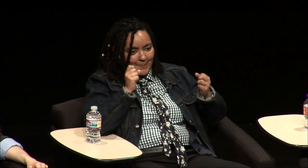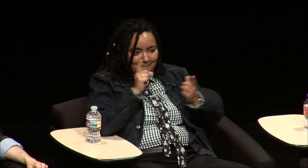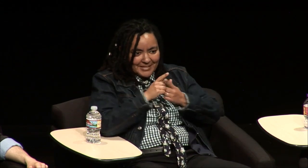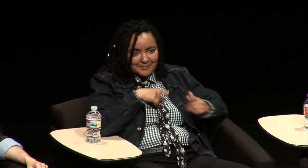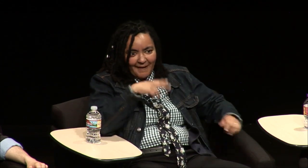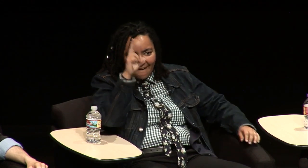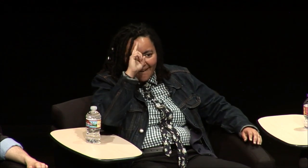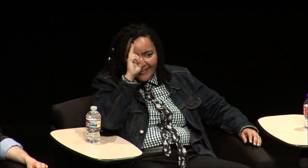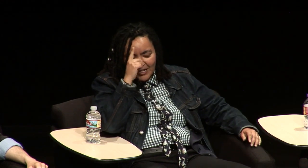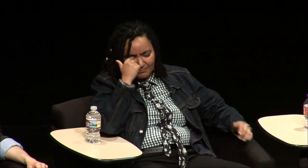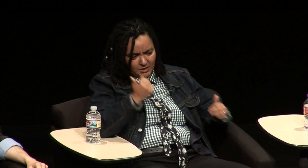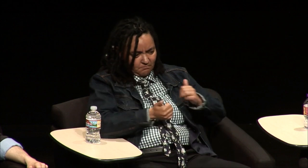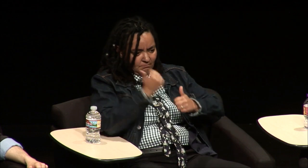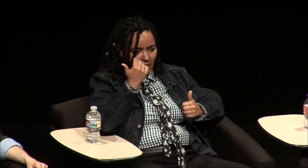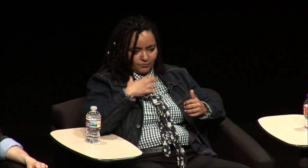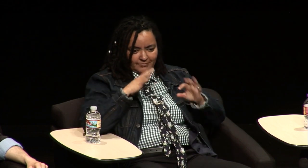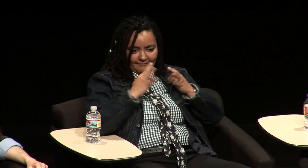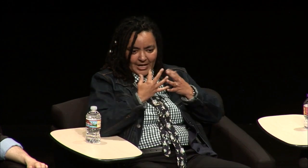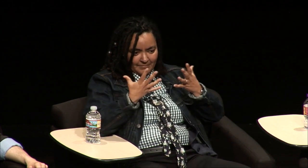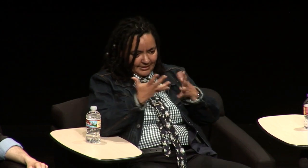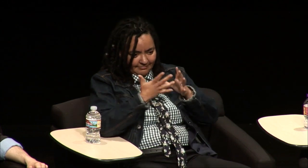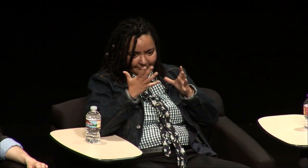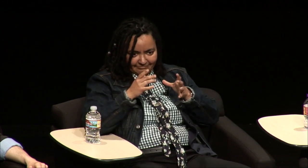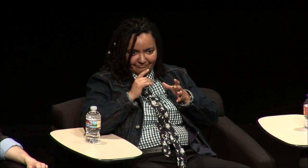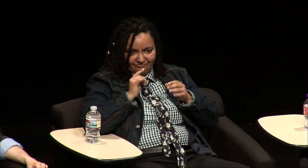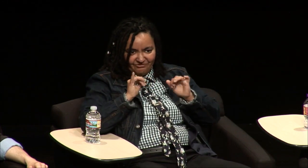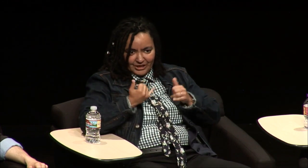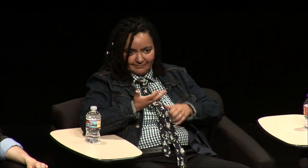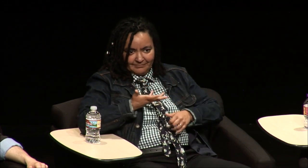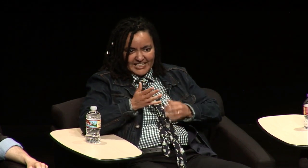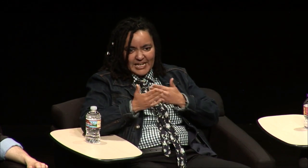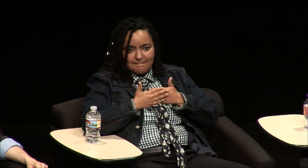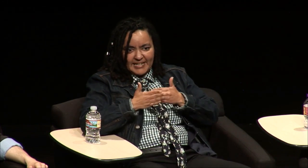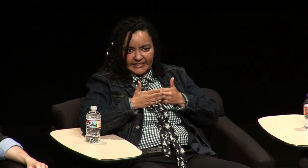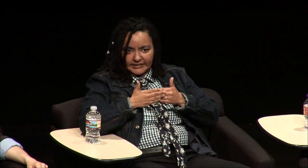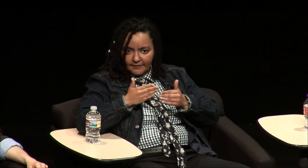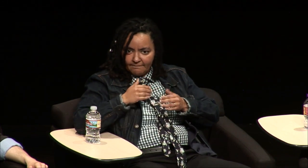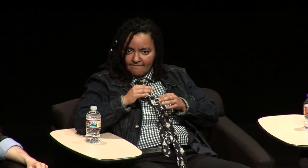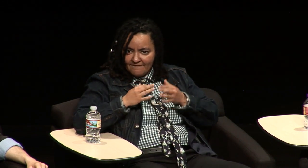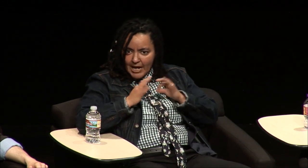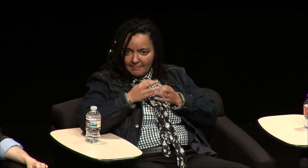airport it's very exciting and I wanted to meet my uncle and I hadn't really up